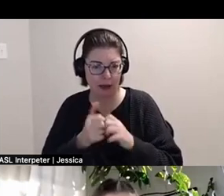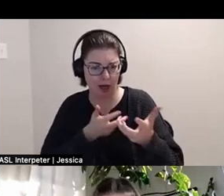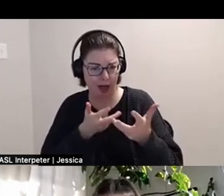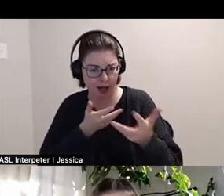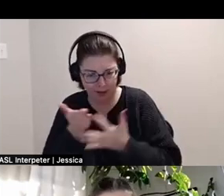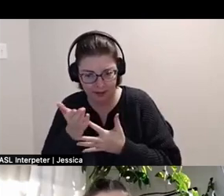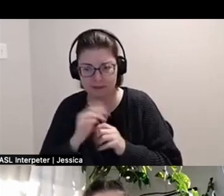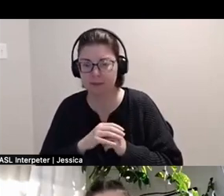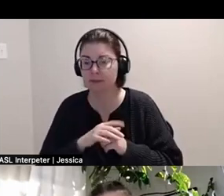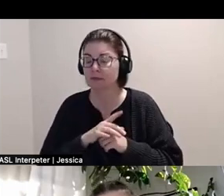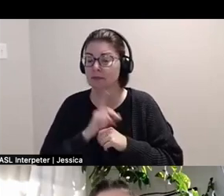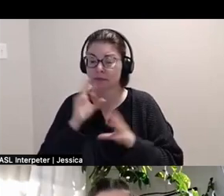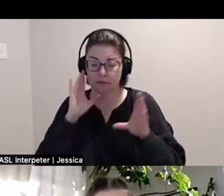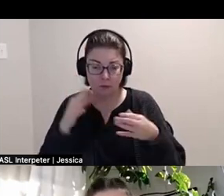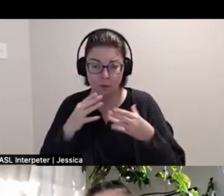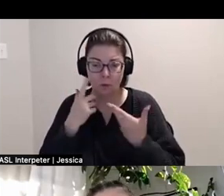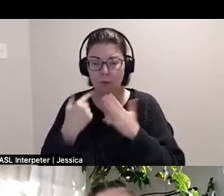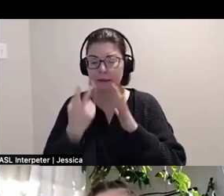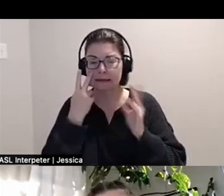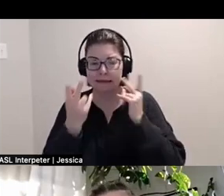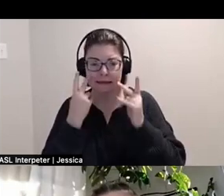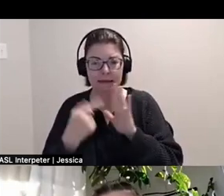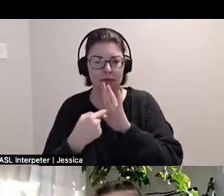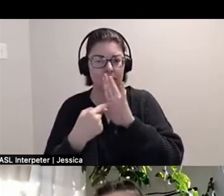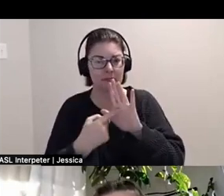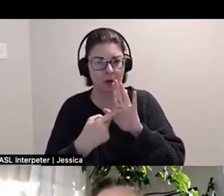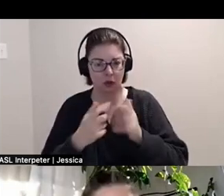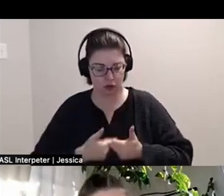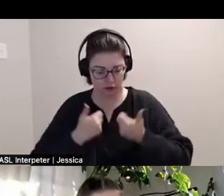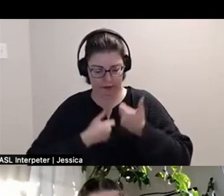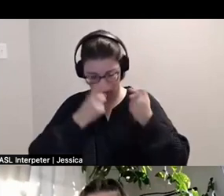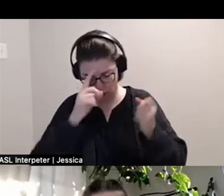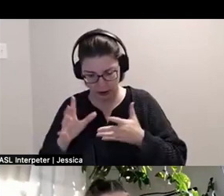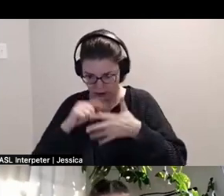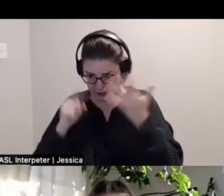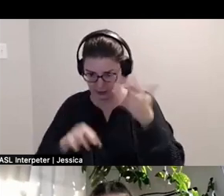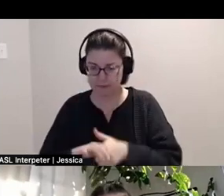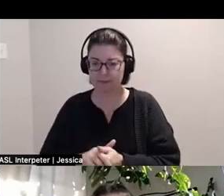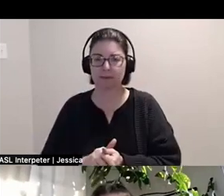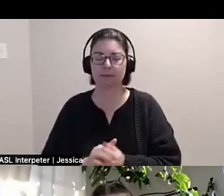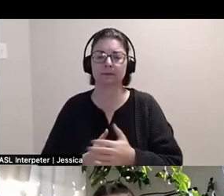I'm really interested in illuminating and amplifying those survival strategies to find radical new futures